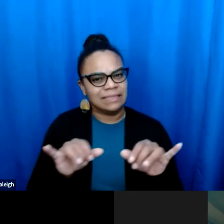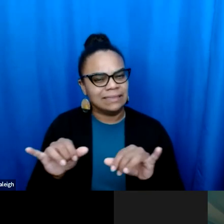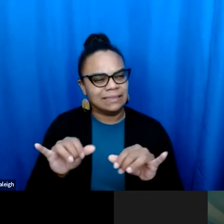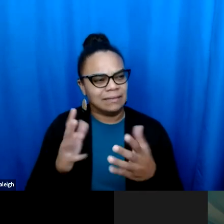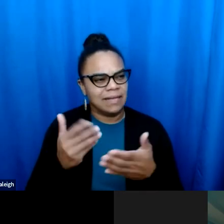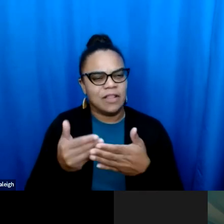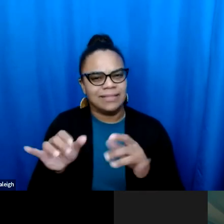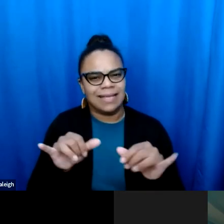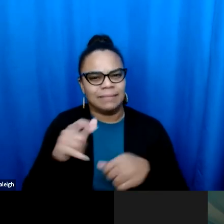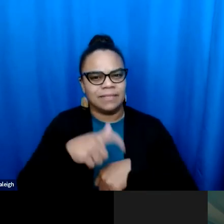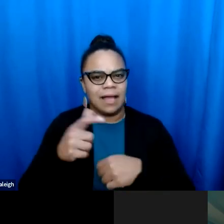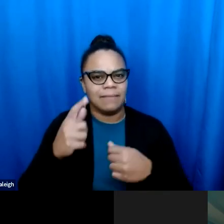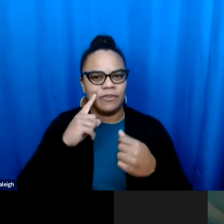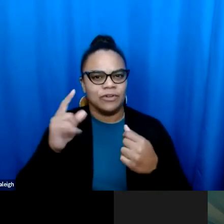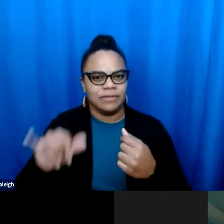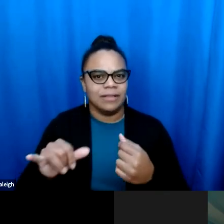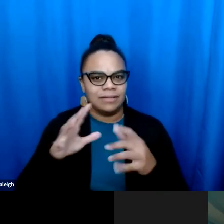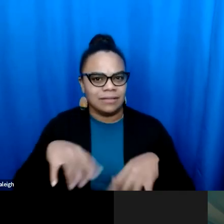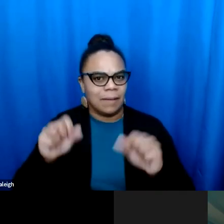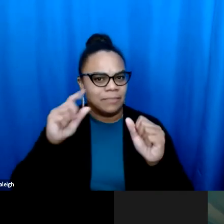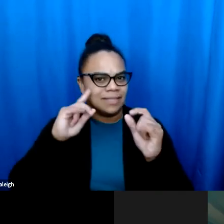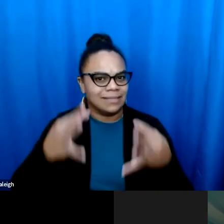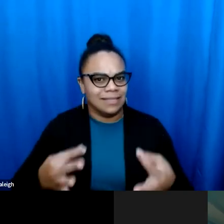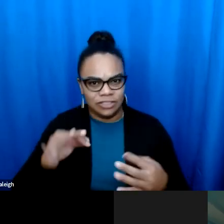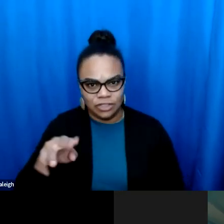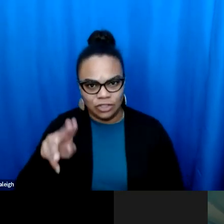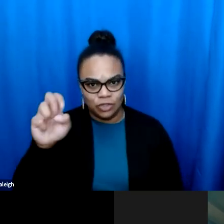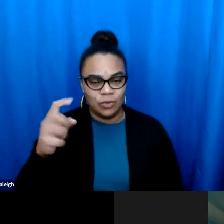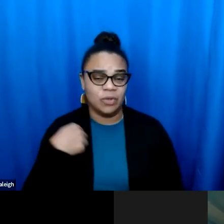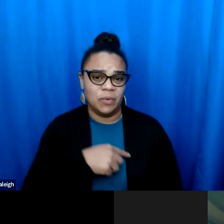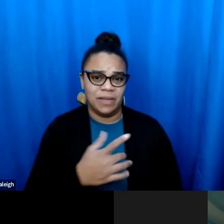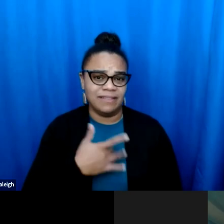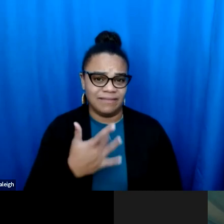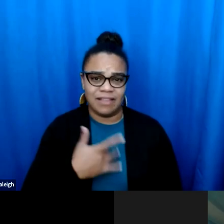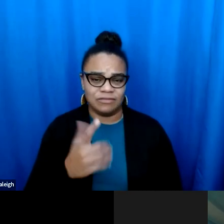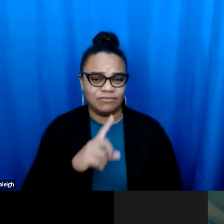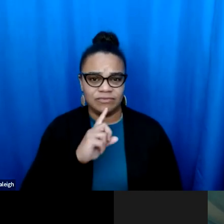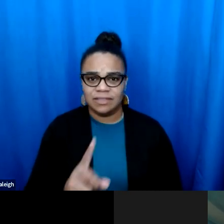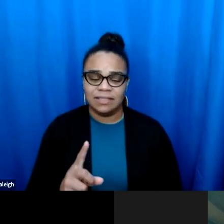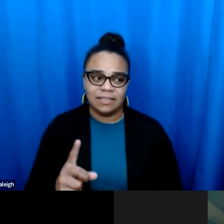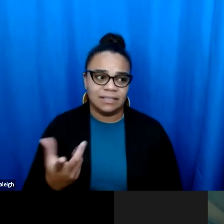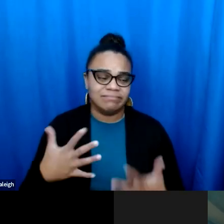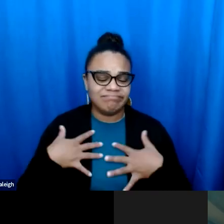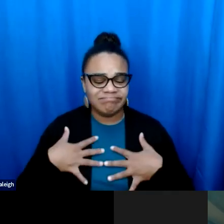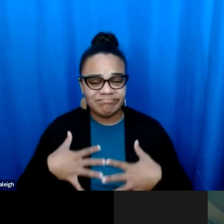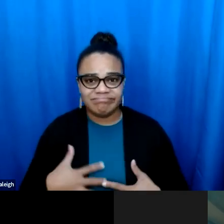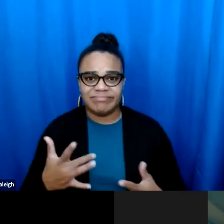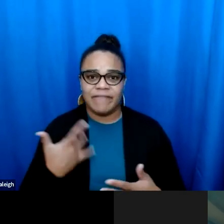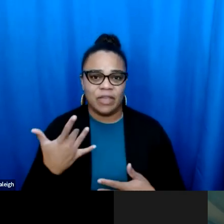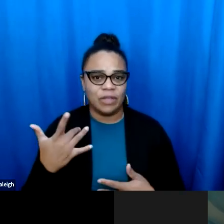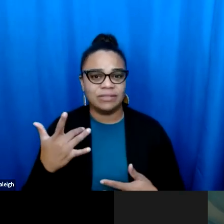the summer, so close in time to the Dobbs decision in June when I think all